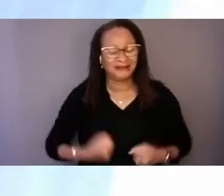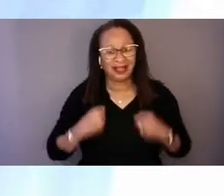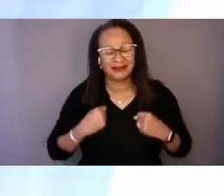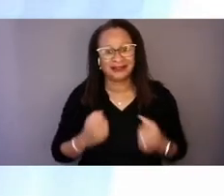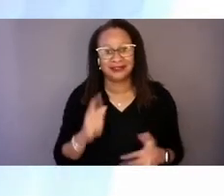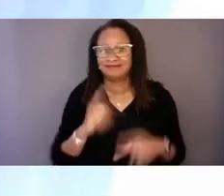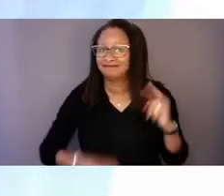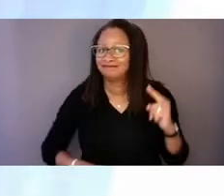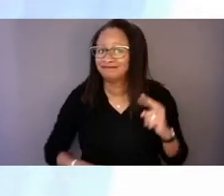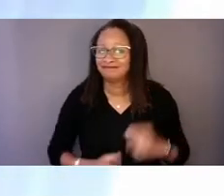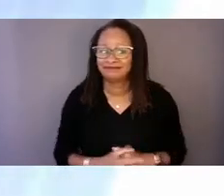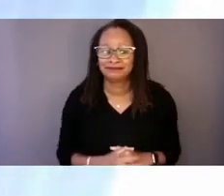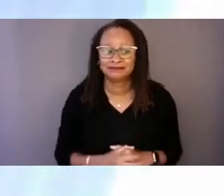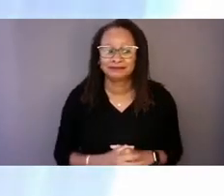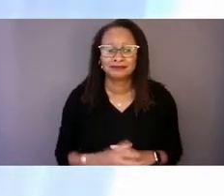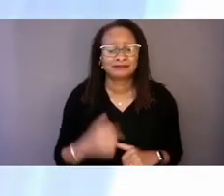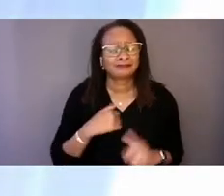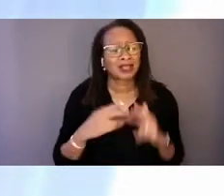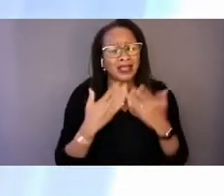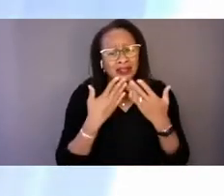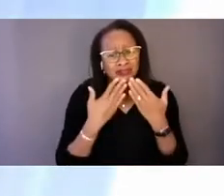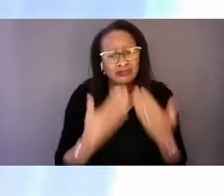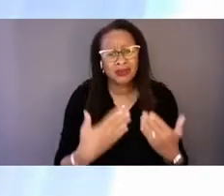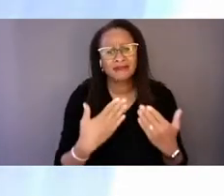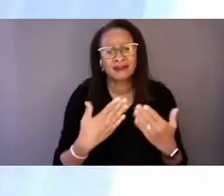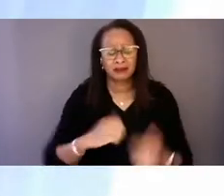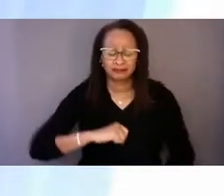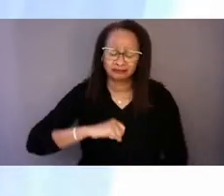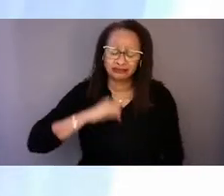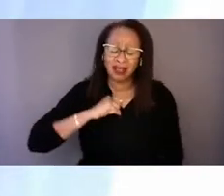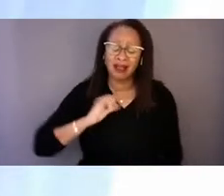I'm grateful and proud of all of us gathered here today